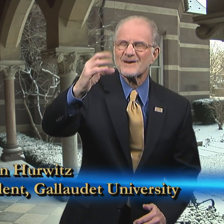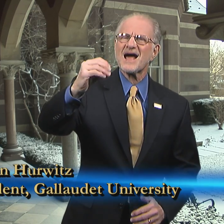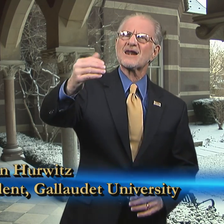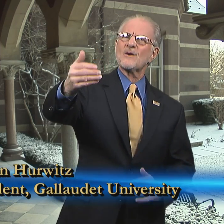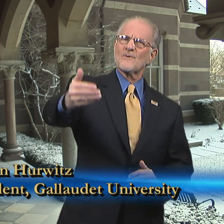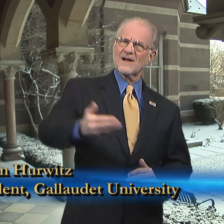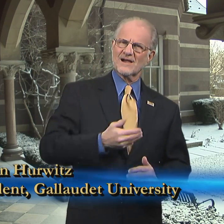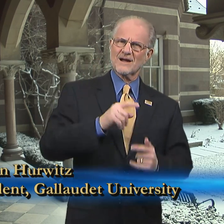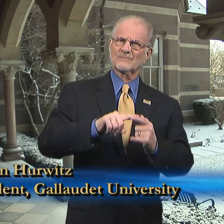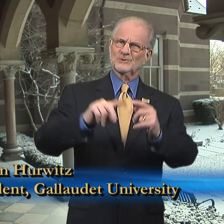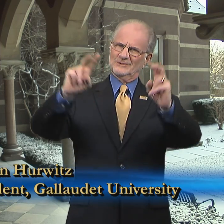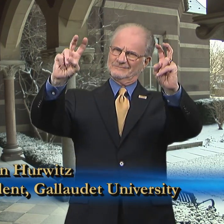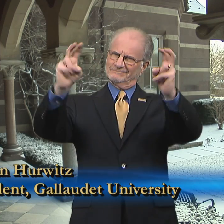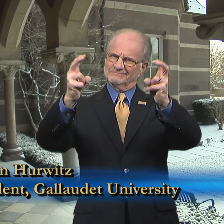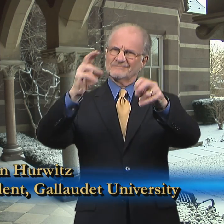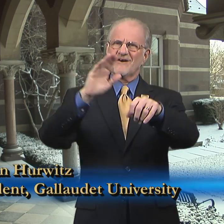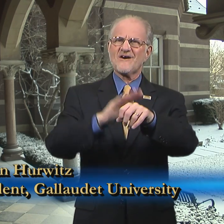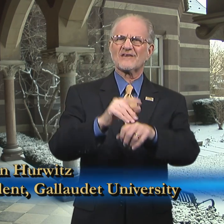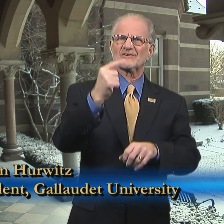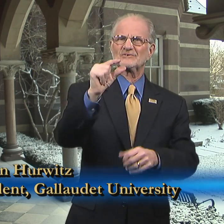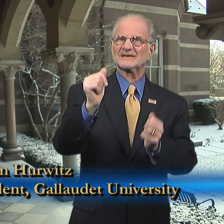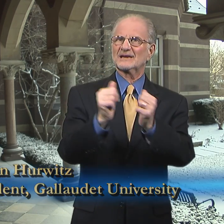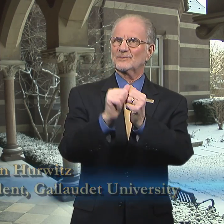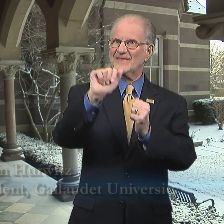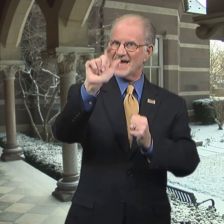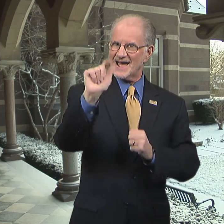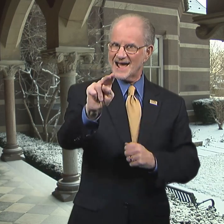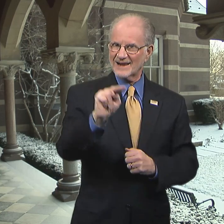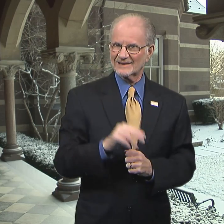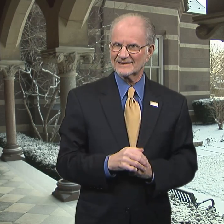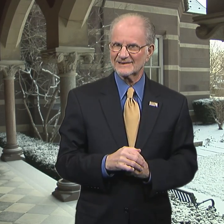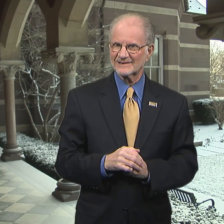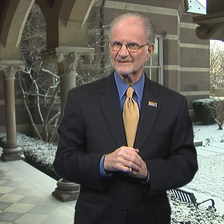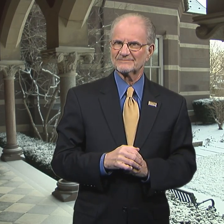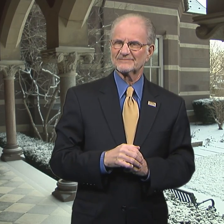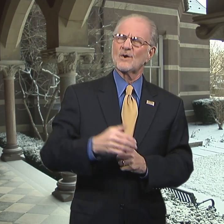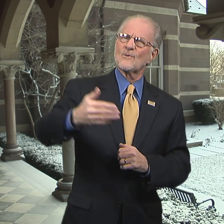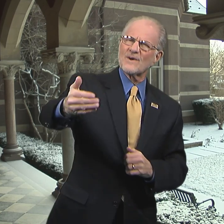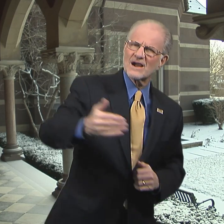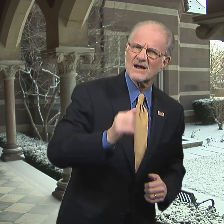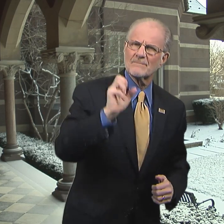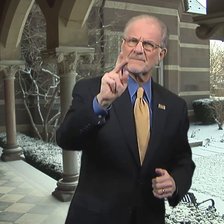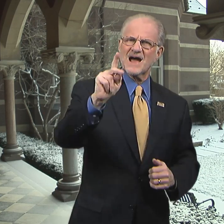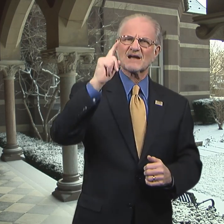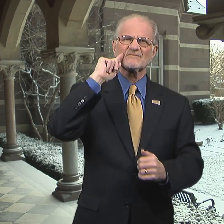Hello and welcome to "On The Green with Alan."